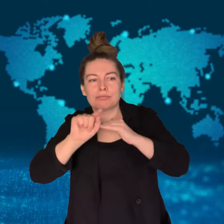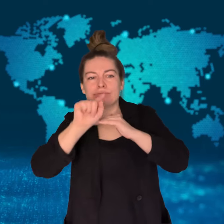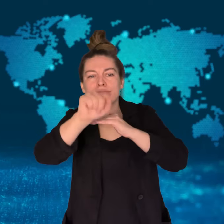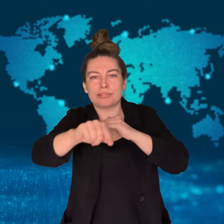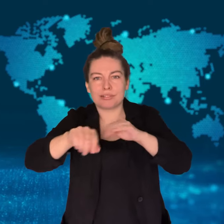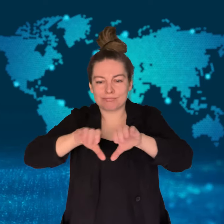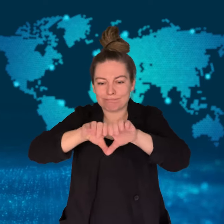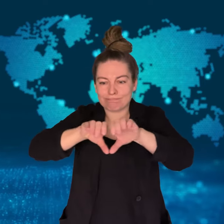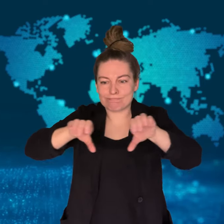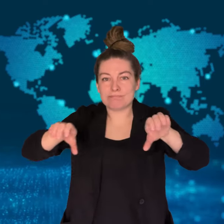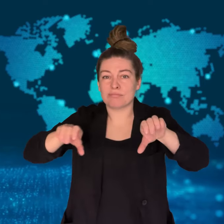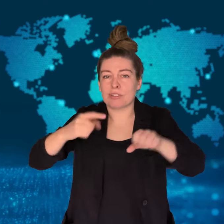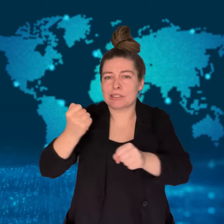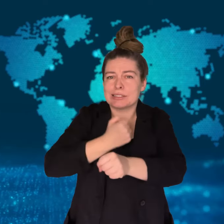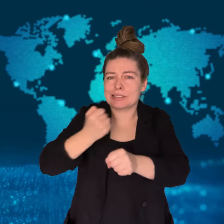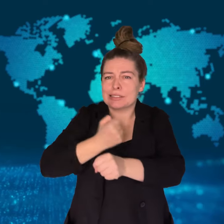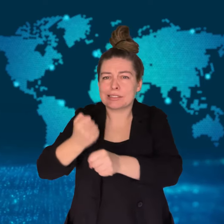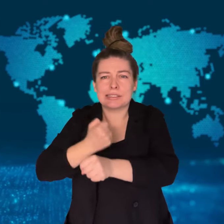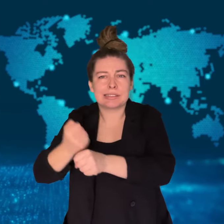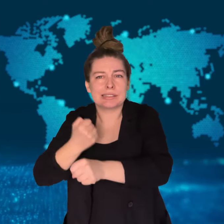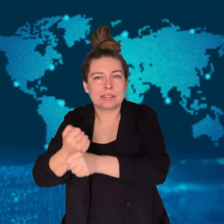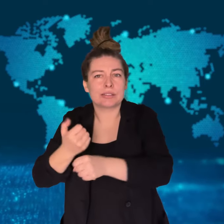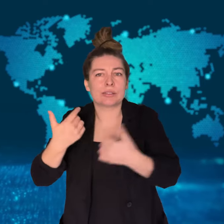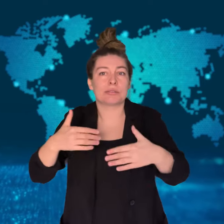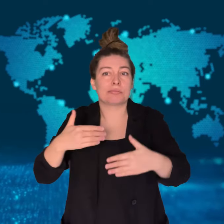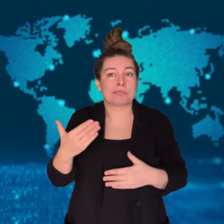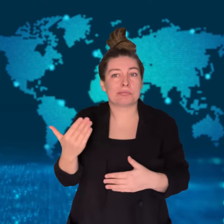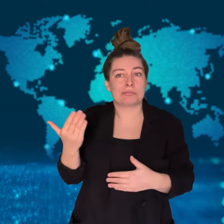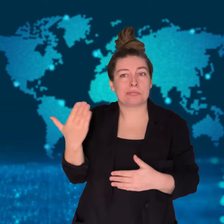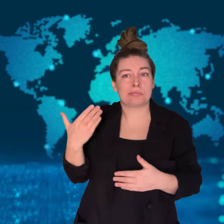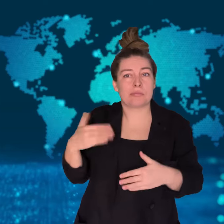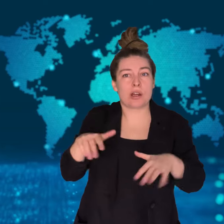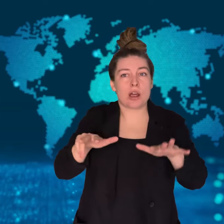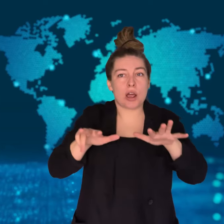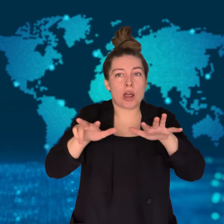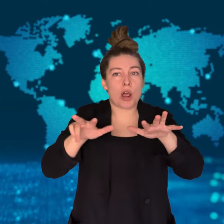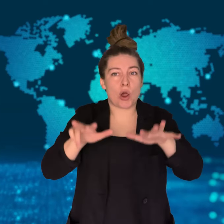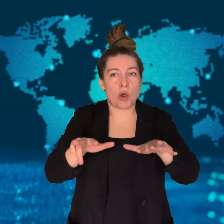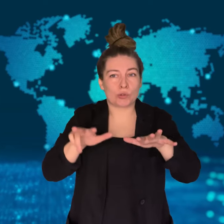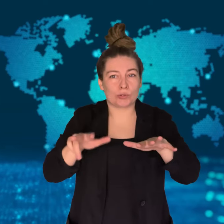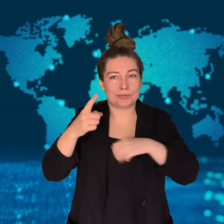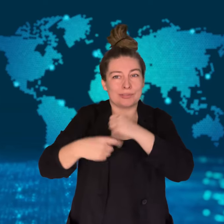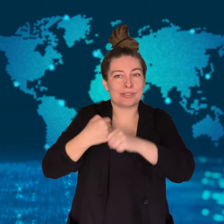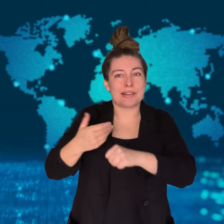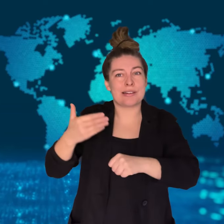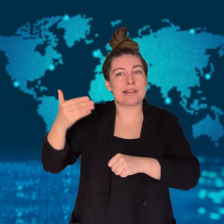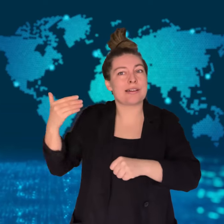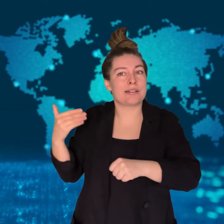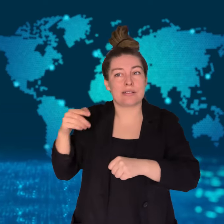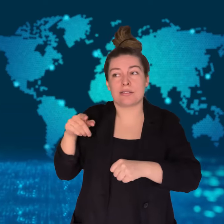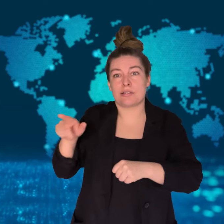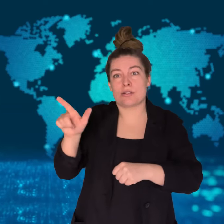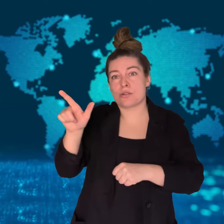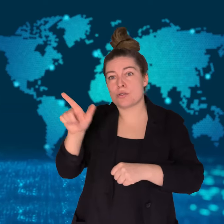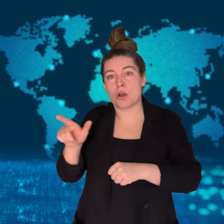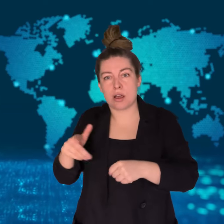and shells for the Russians.